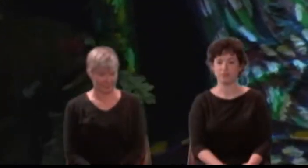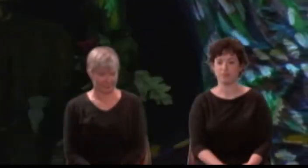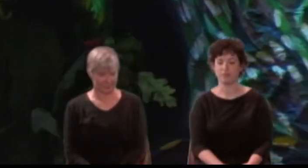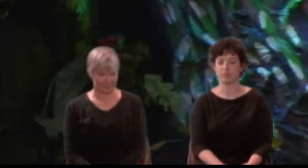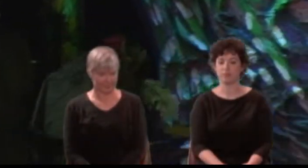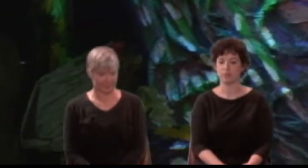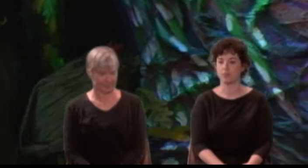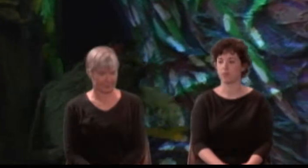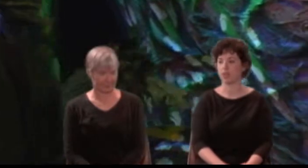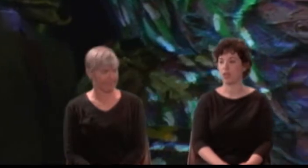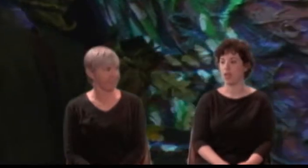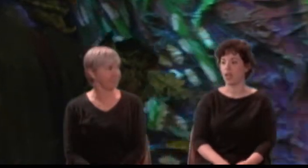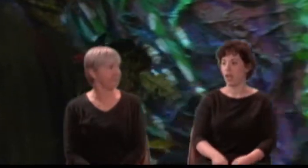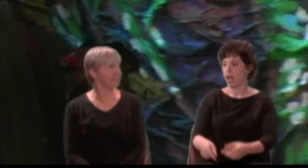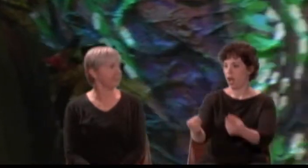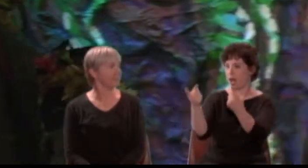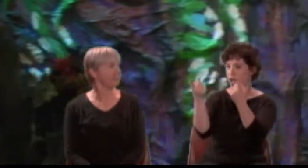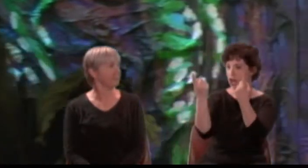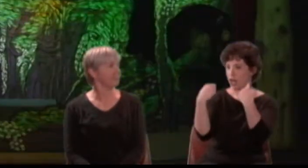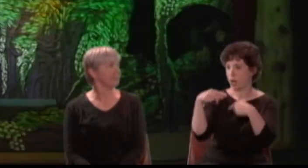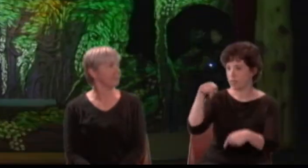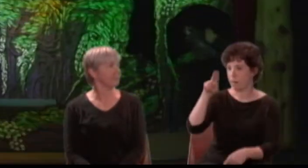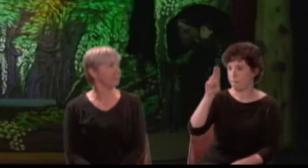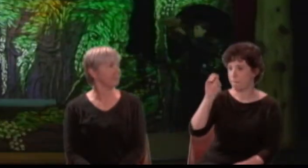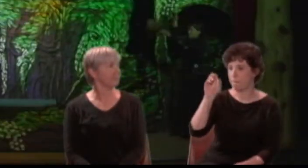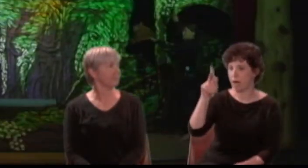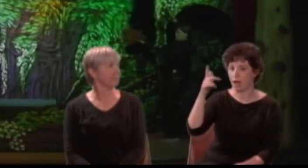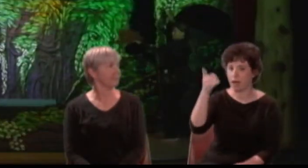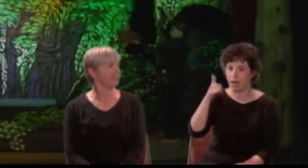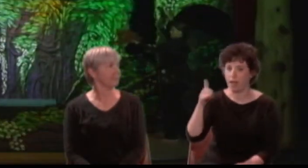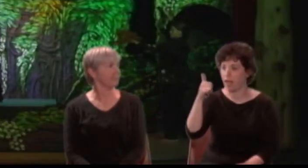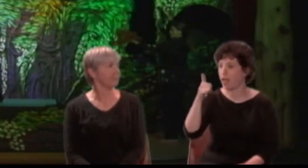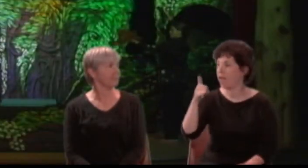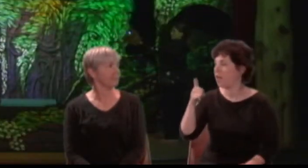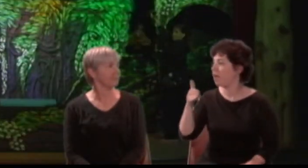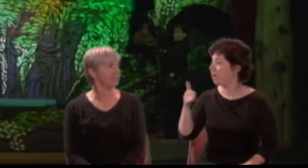Oberon: Here comes my messenger. How now, mad spirit!